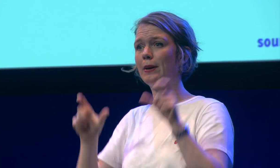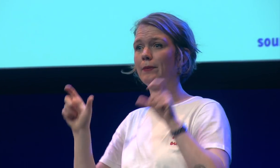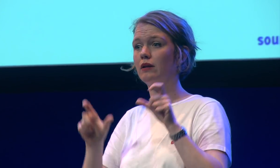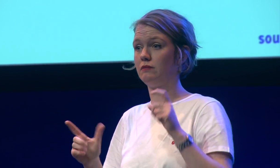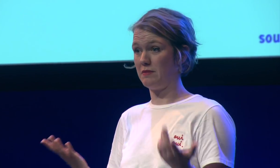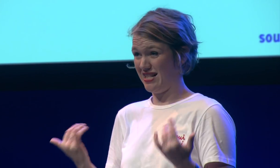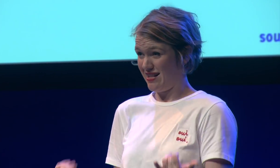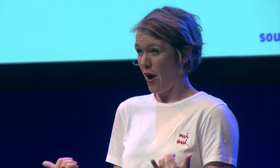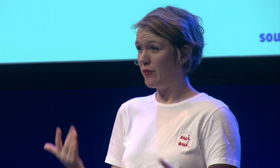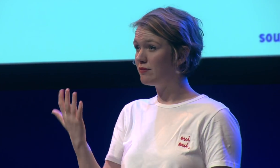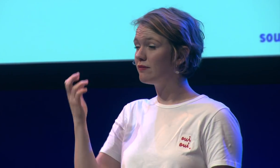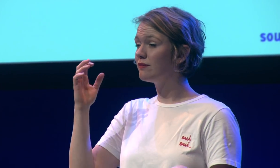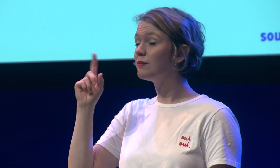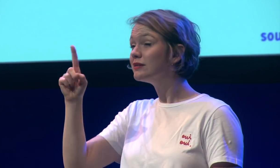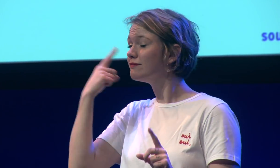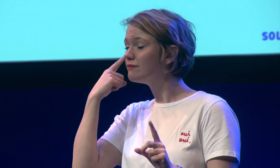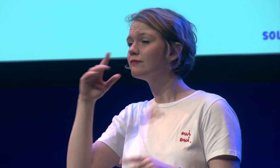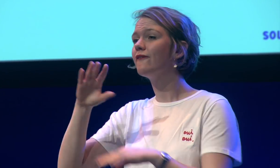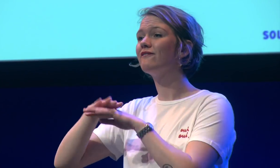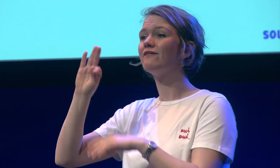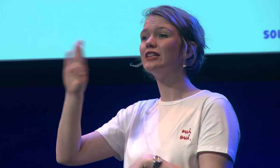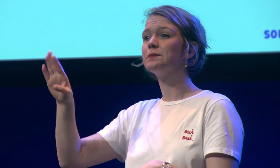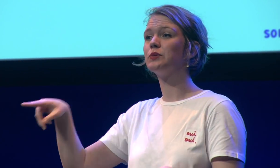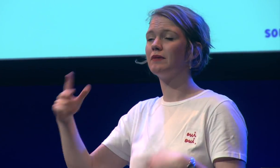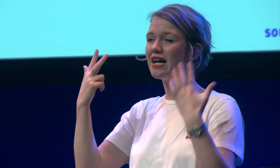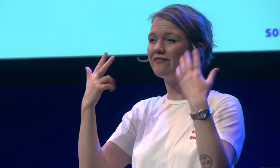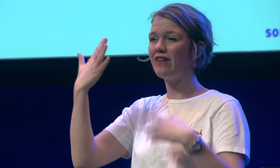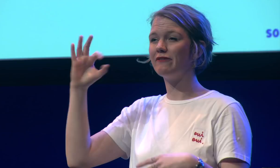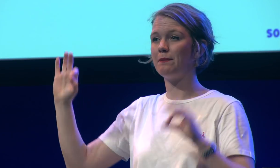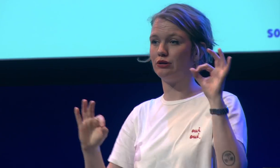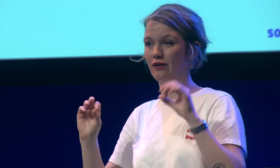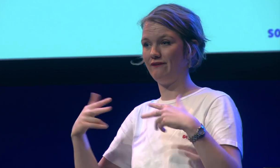deaf and hard of here people but now on Facebook